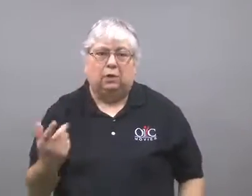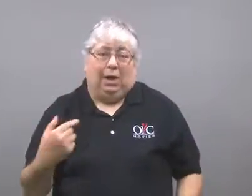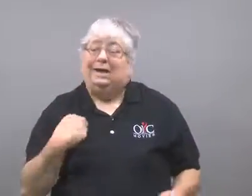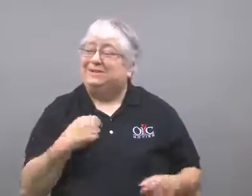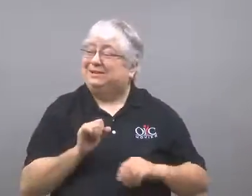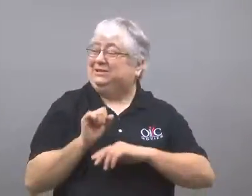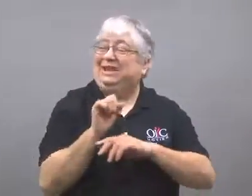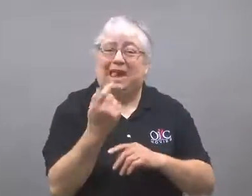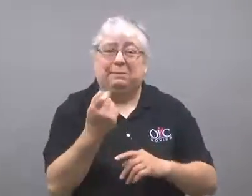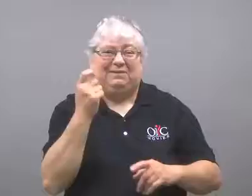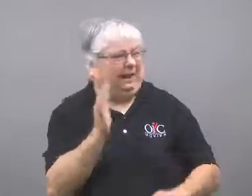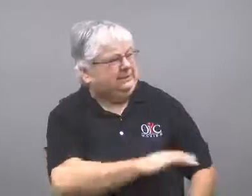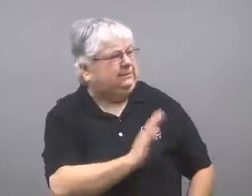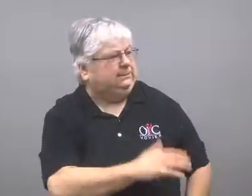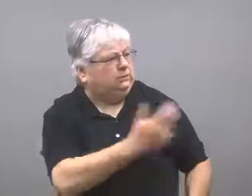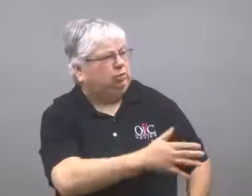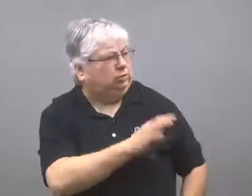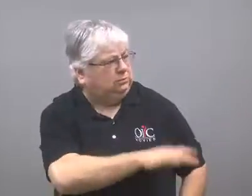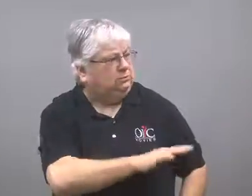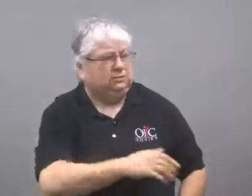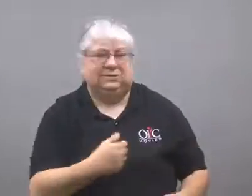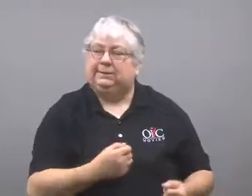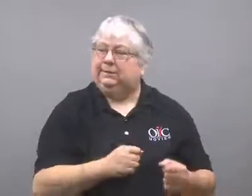Weir said he would drive a little fast, and Bostian would tell him to slow down.